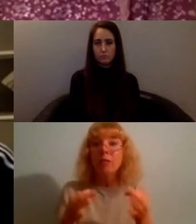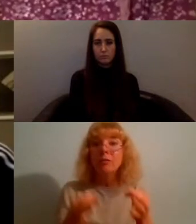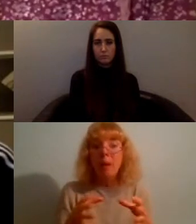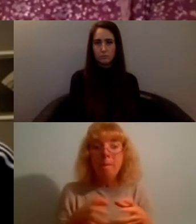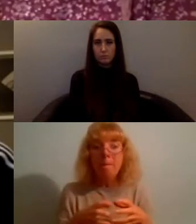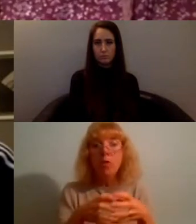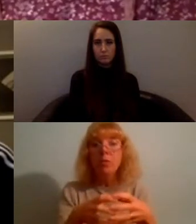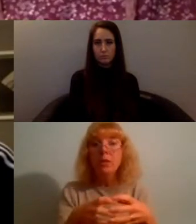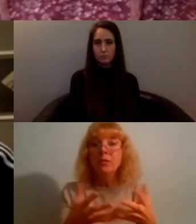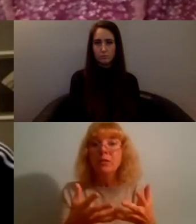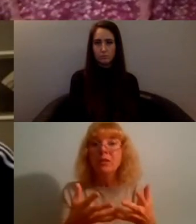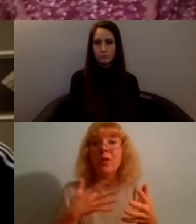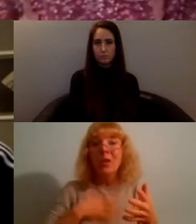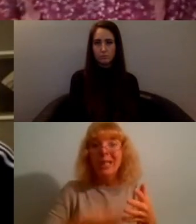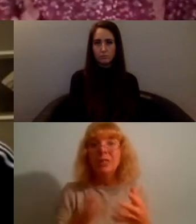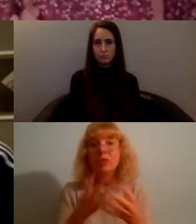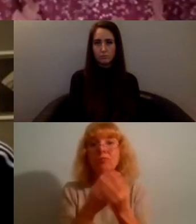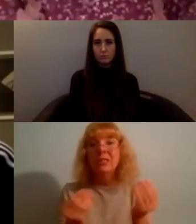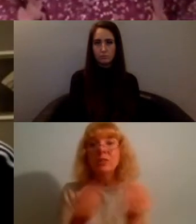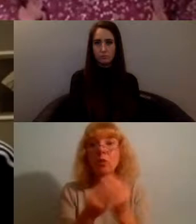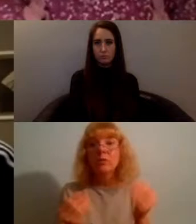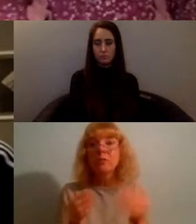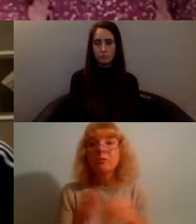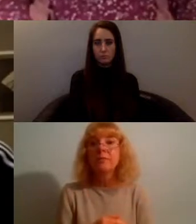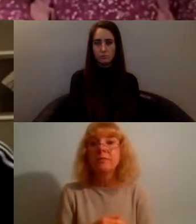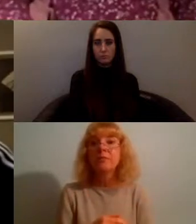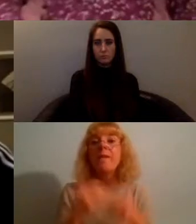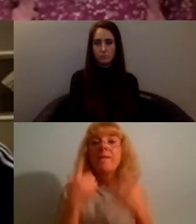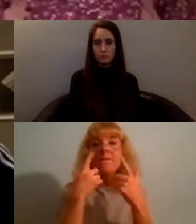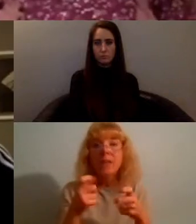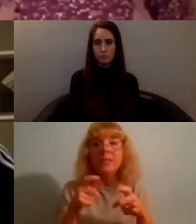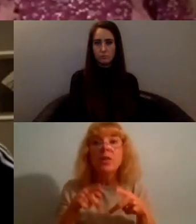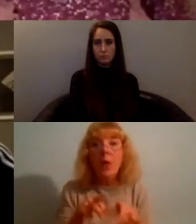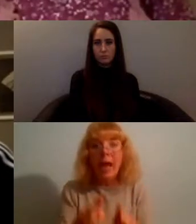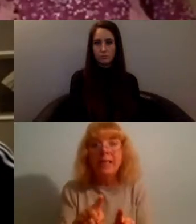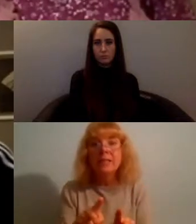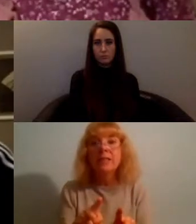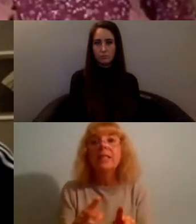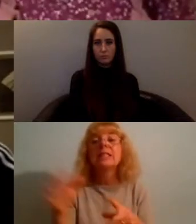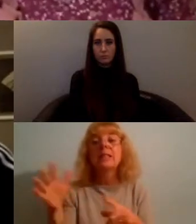need to resource it and that is yeah finding ways to do that is really really important